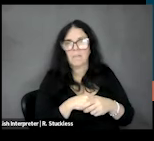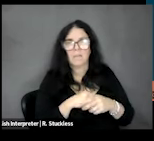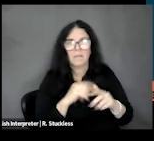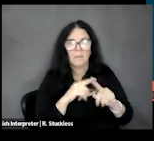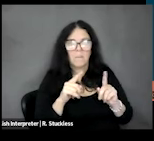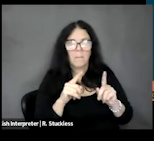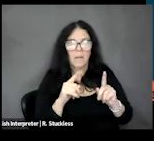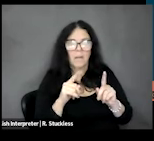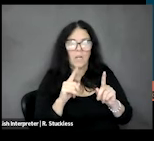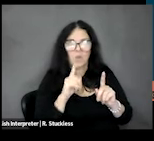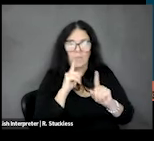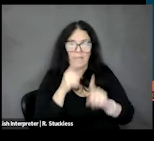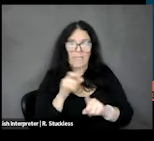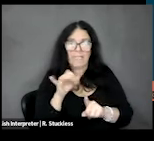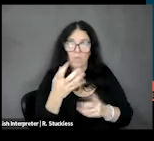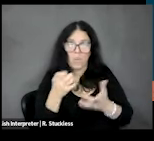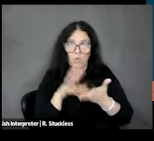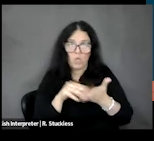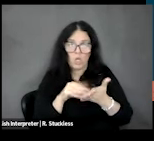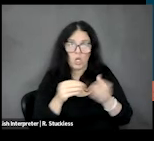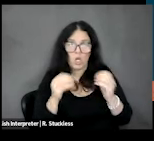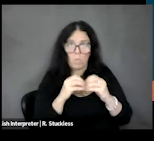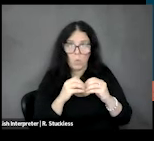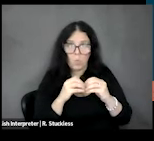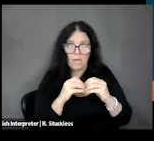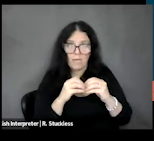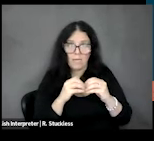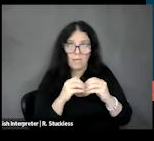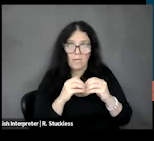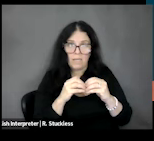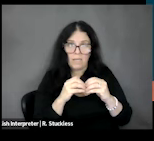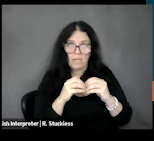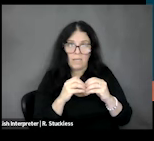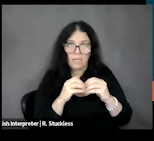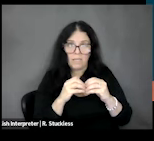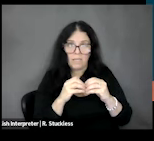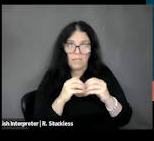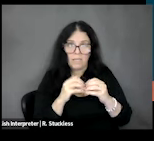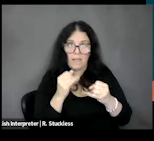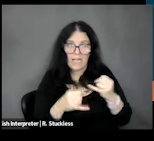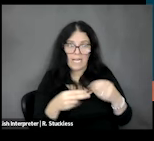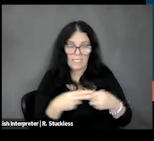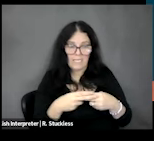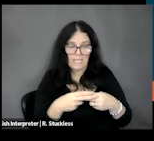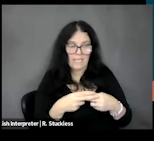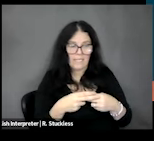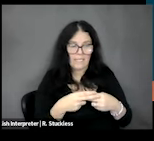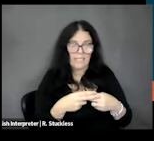basically if you do want to learn more, at the very last slide, you can look